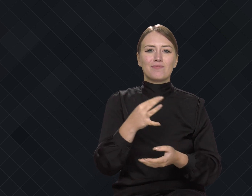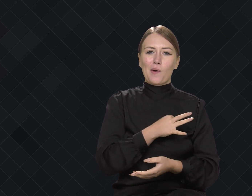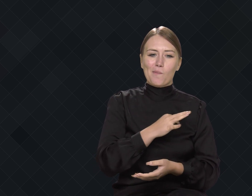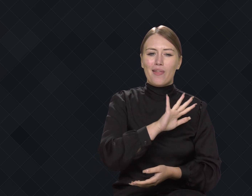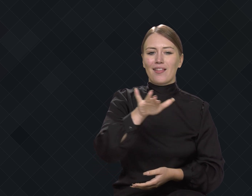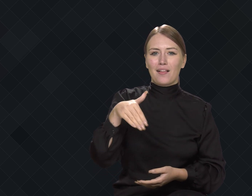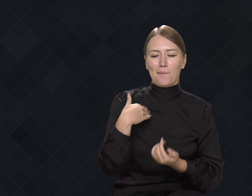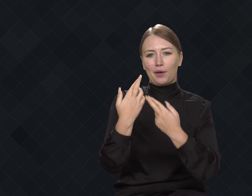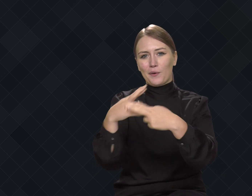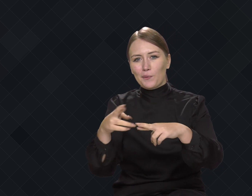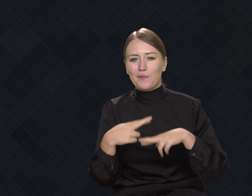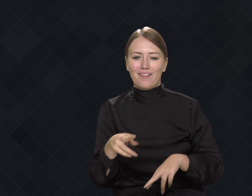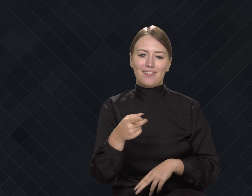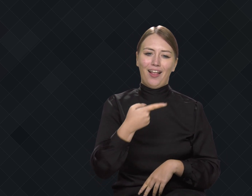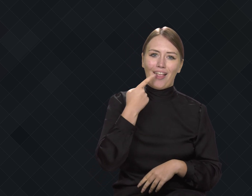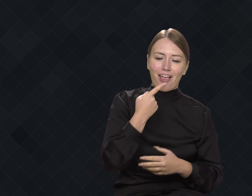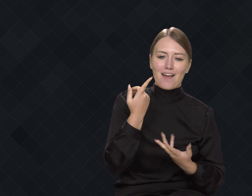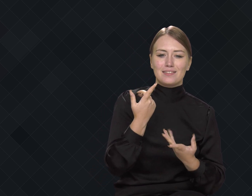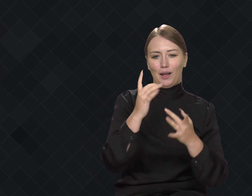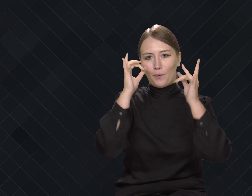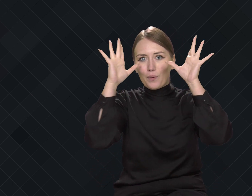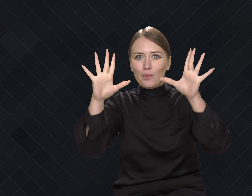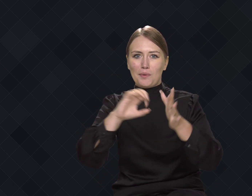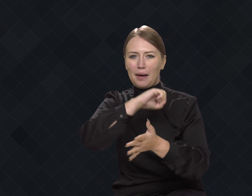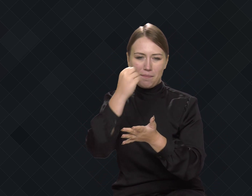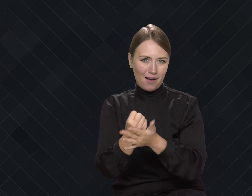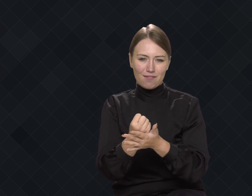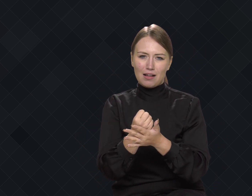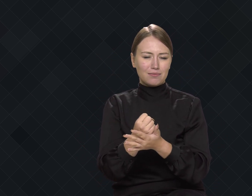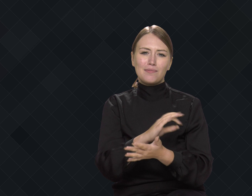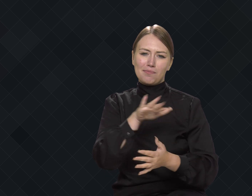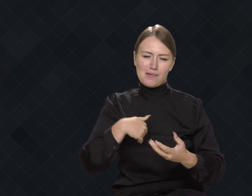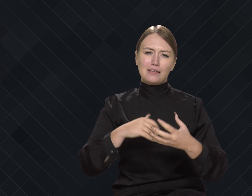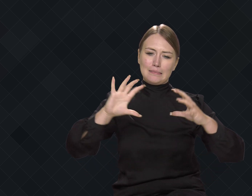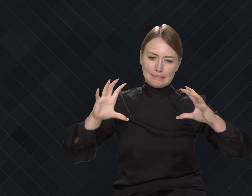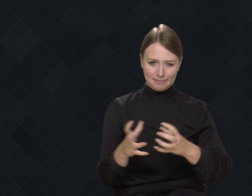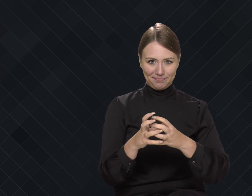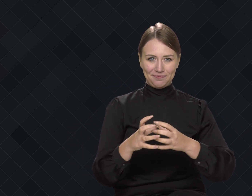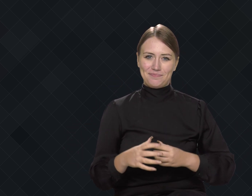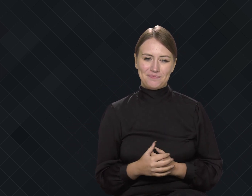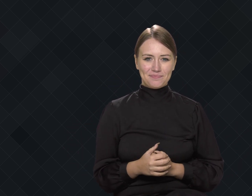regardless of differences in language, culture, and law."